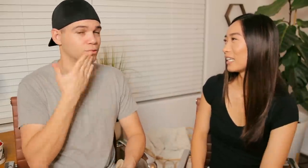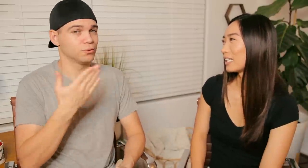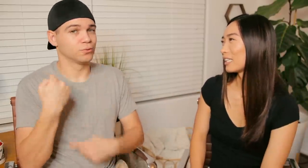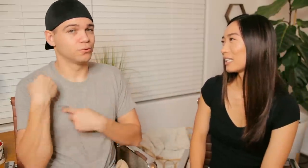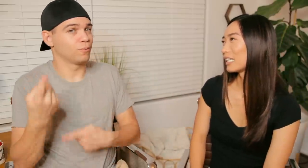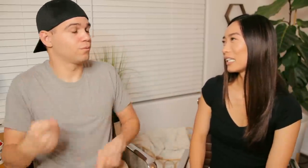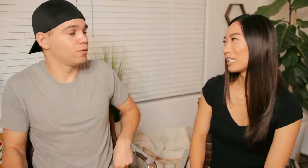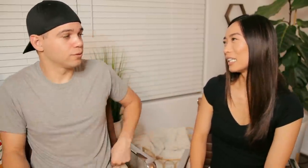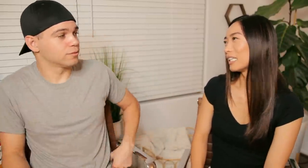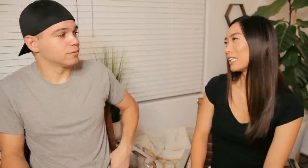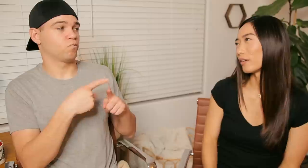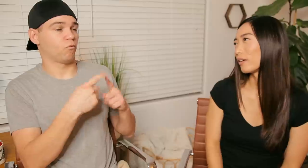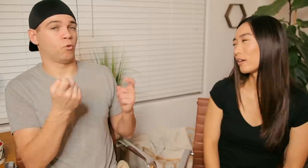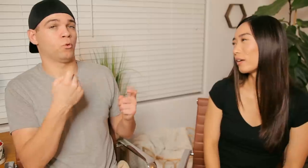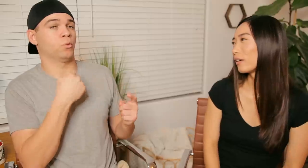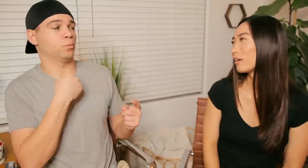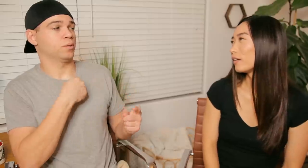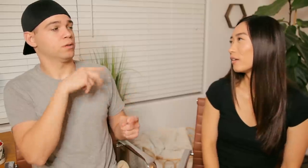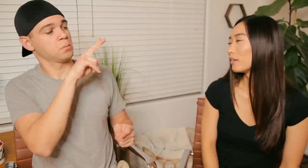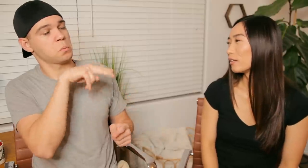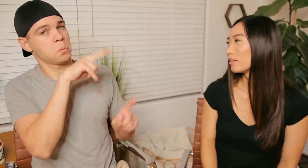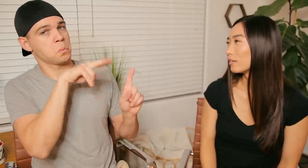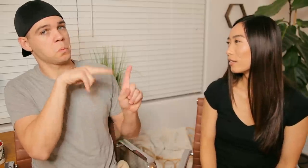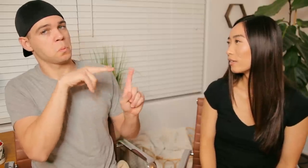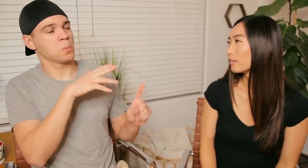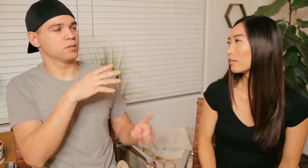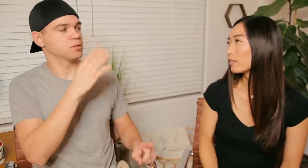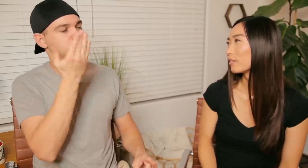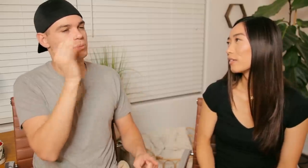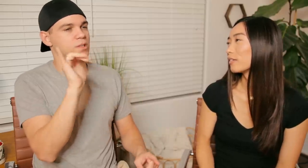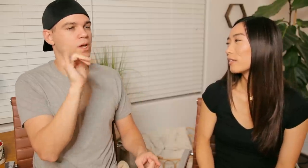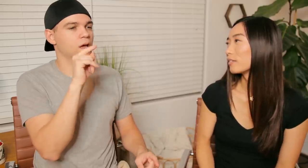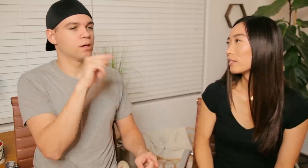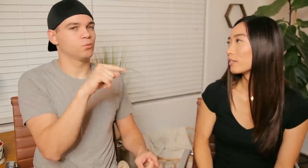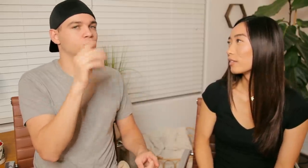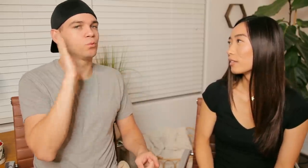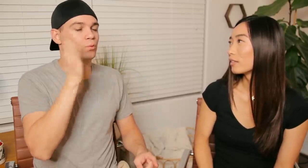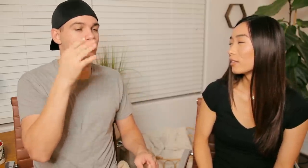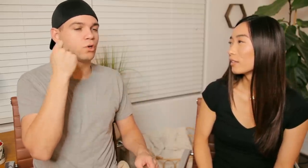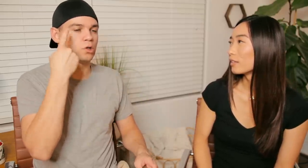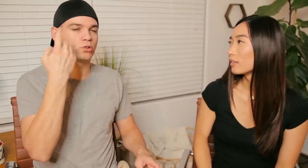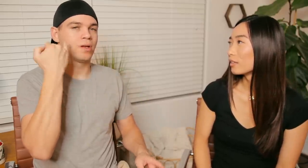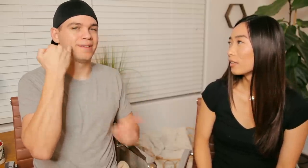good so far! From my observations, it seems like you would understand